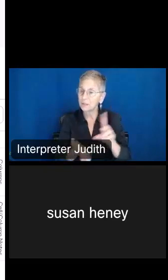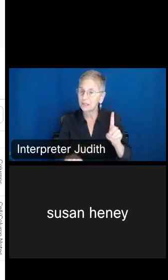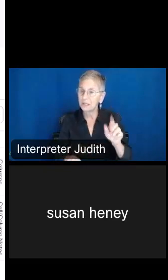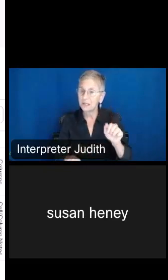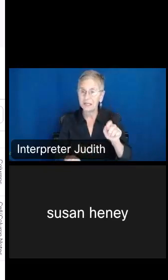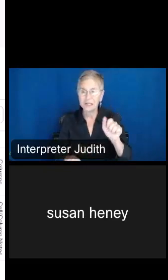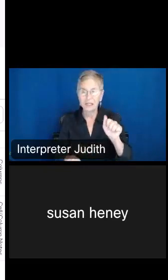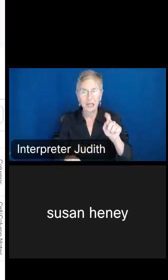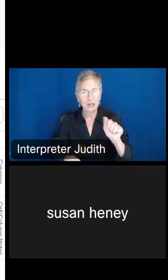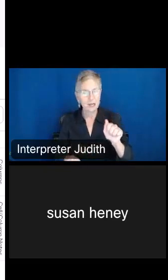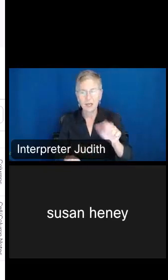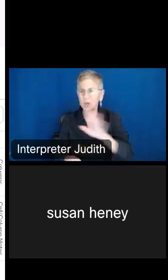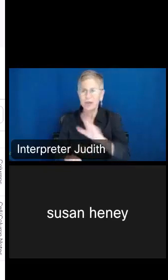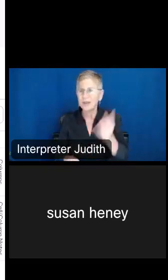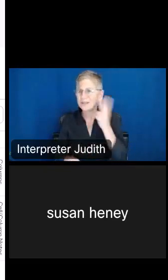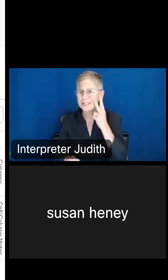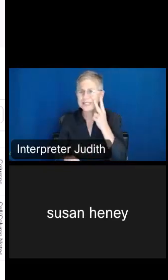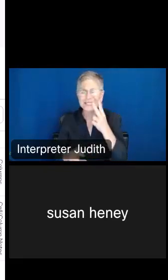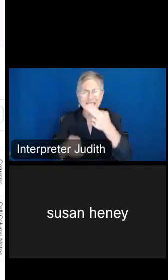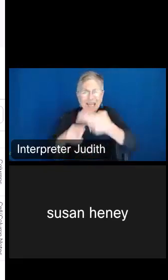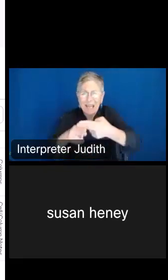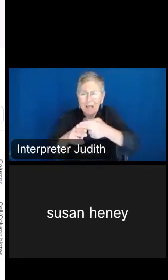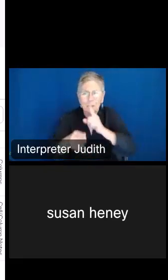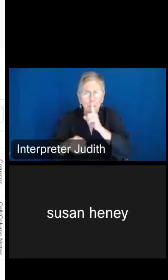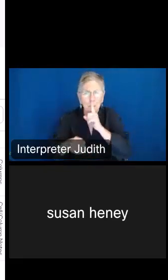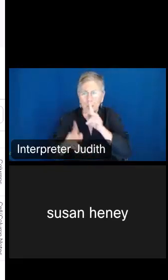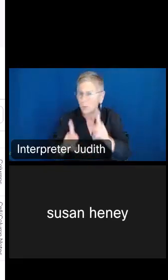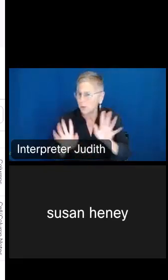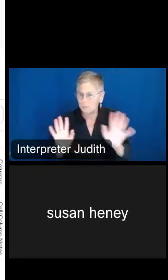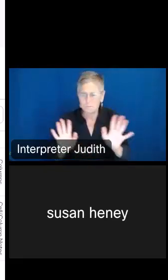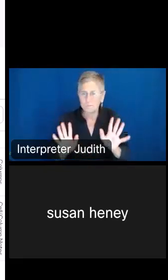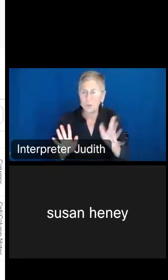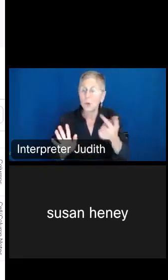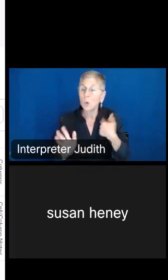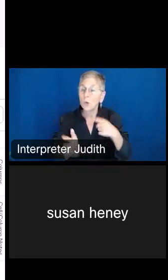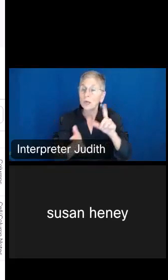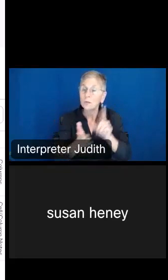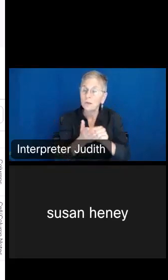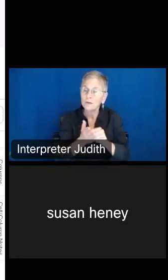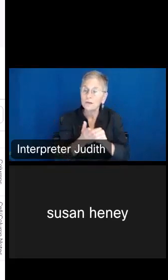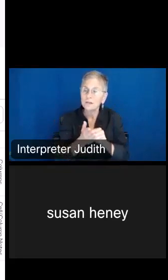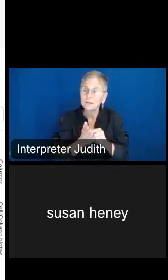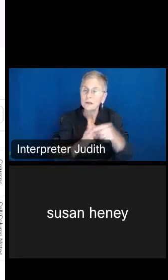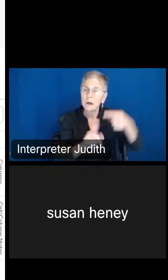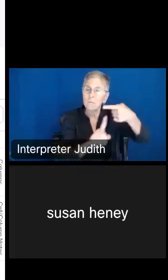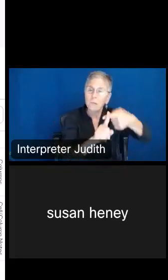person's name or information here. We do publish margins of errors just because we are -- you